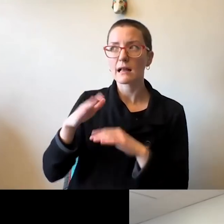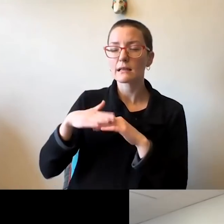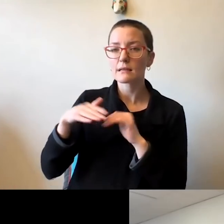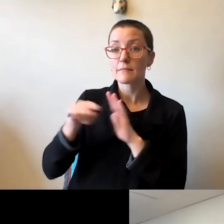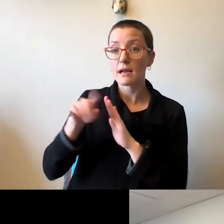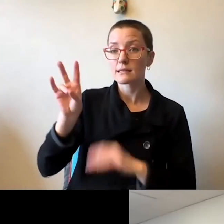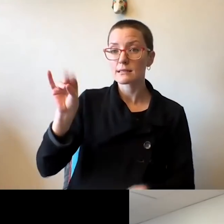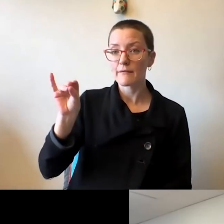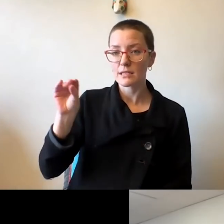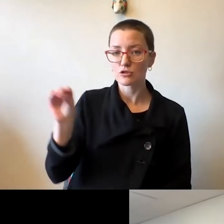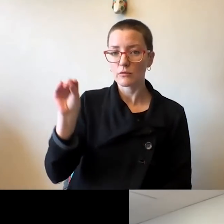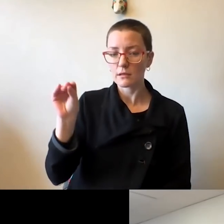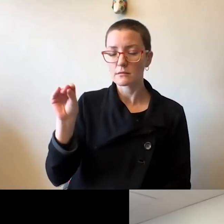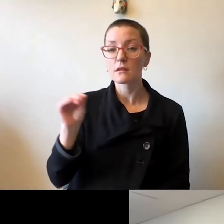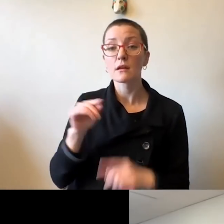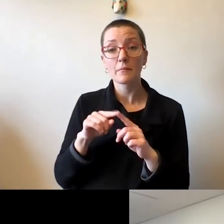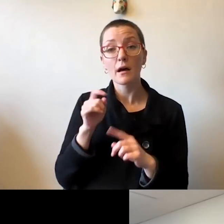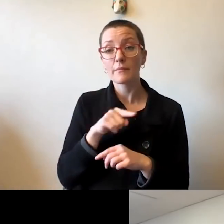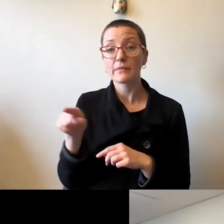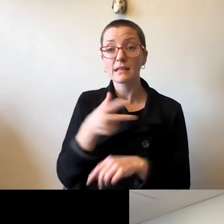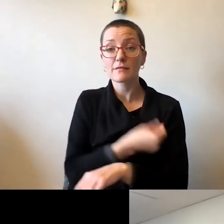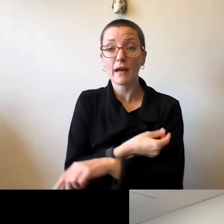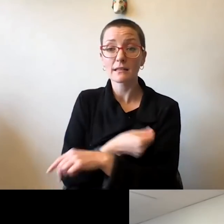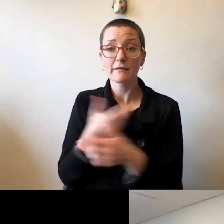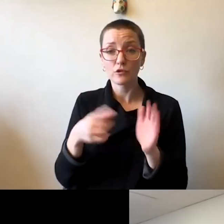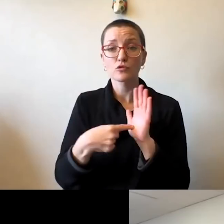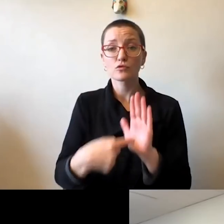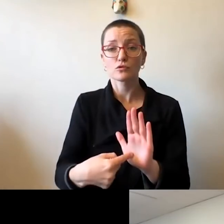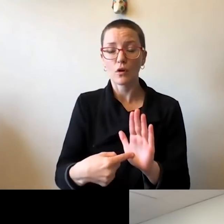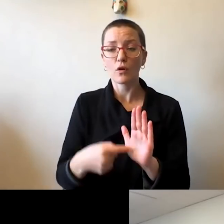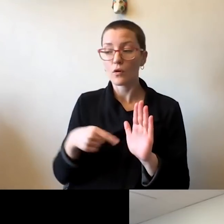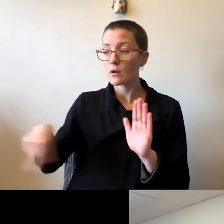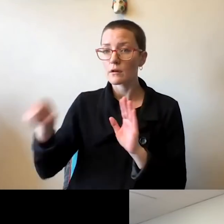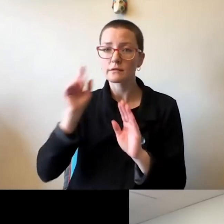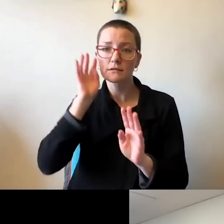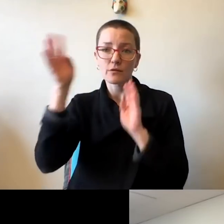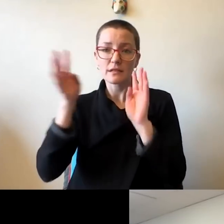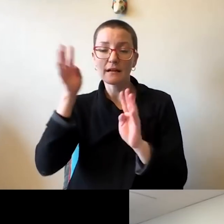But it really does show the innovation that's being brought to bear on this pandemic.